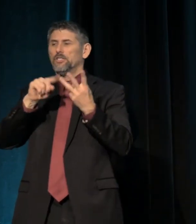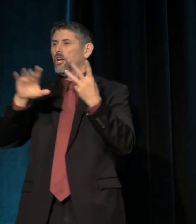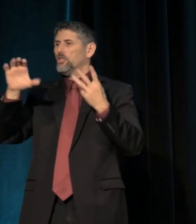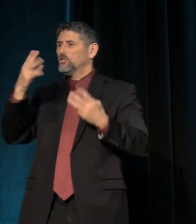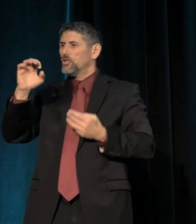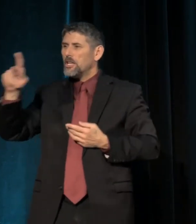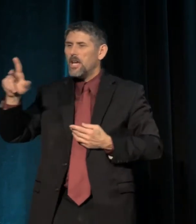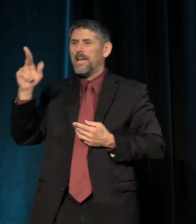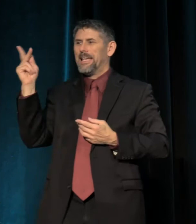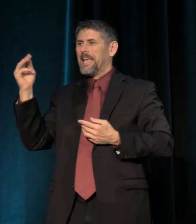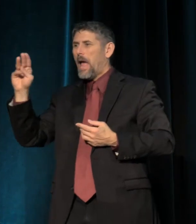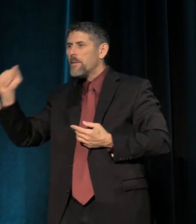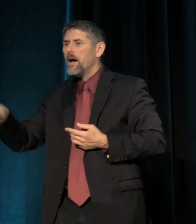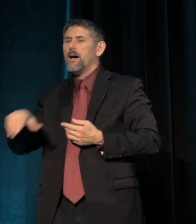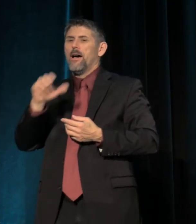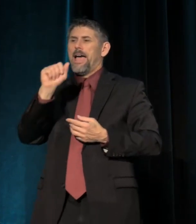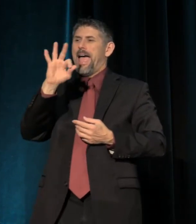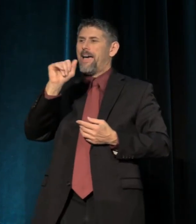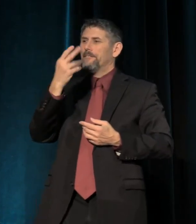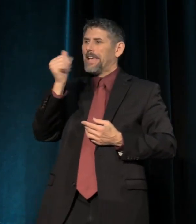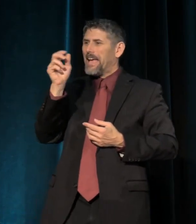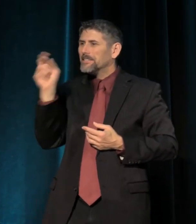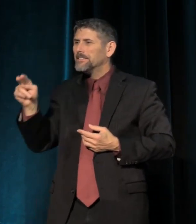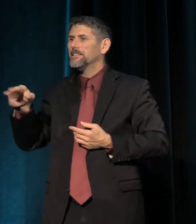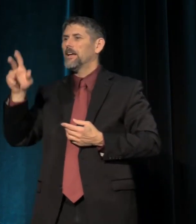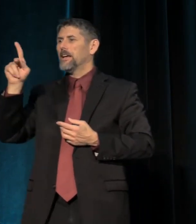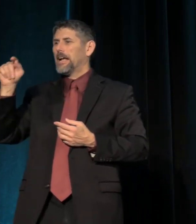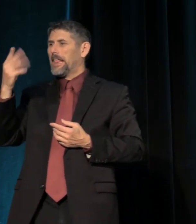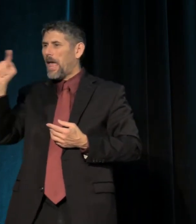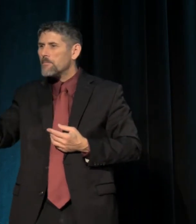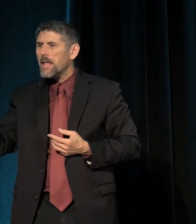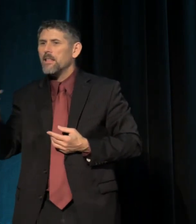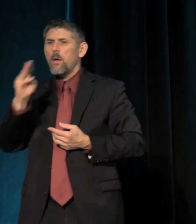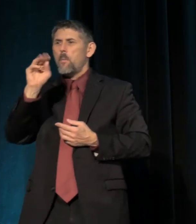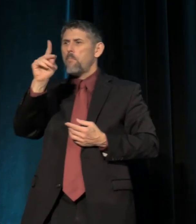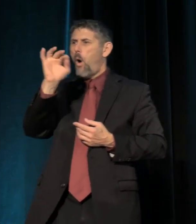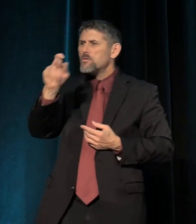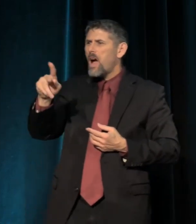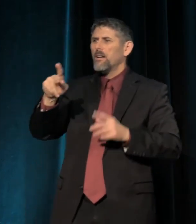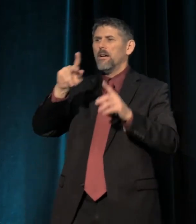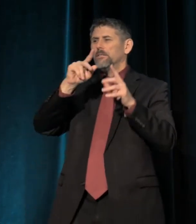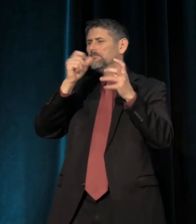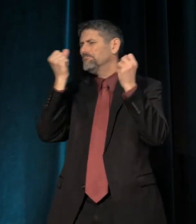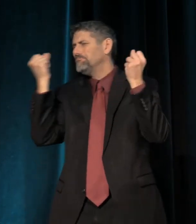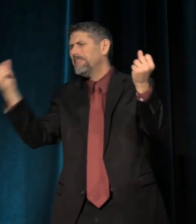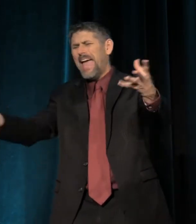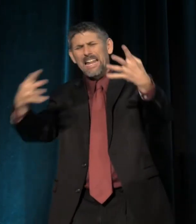Takelma, the Athabaskan, the Klamath, the Modoc... so many others.